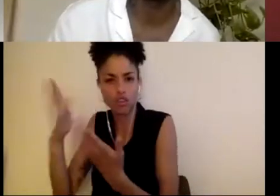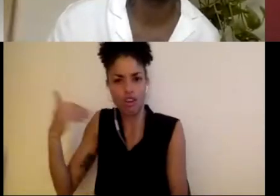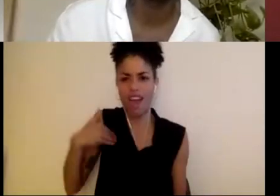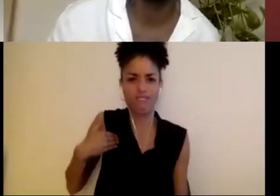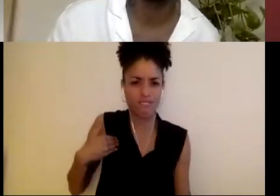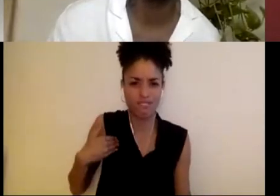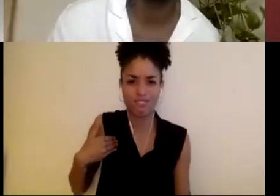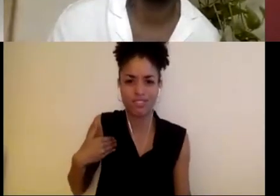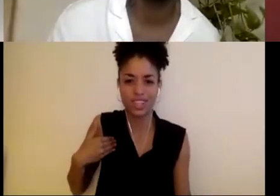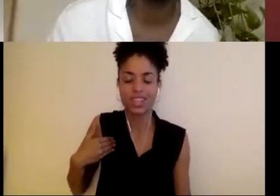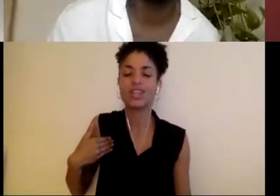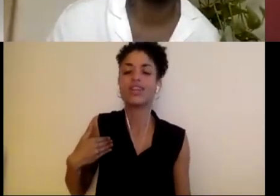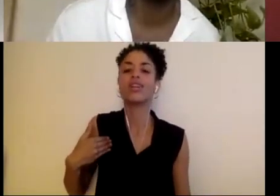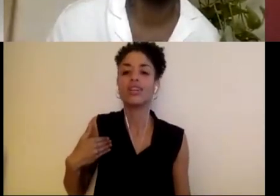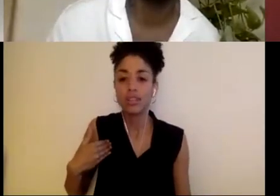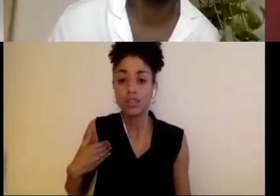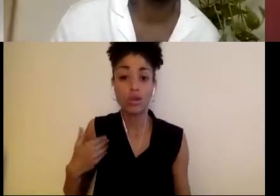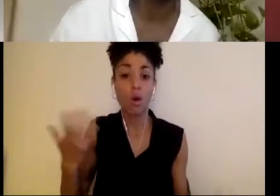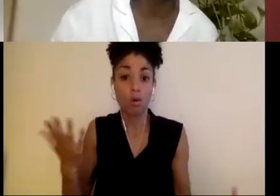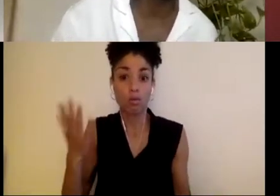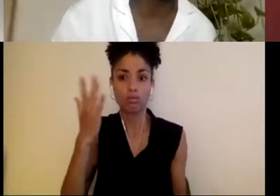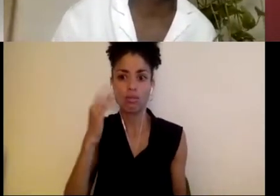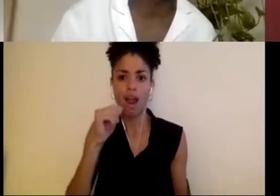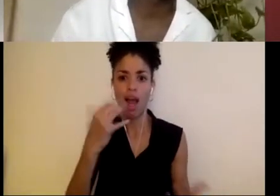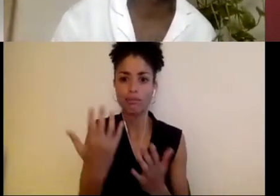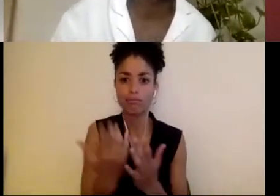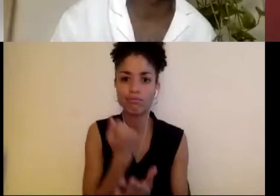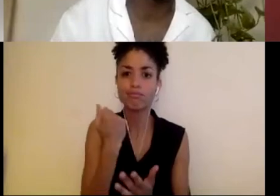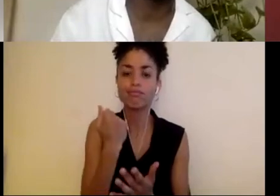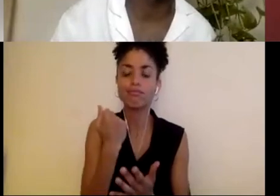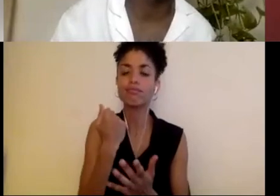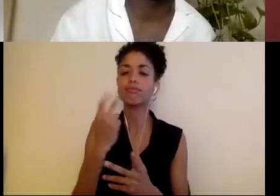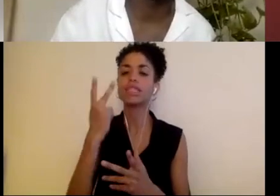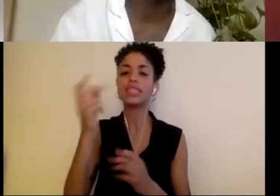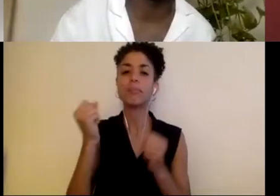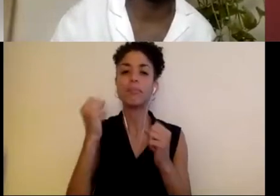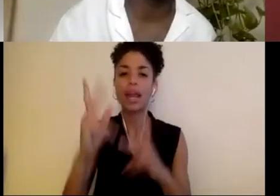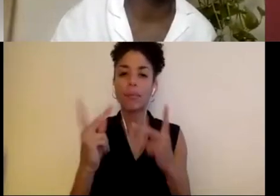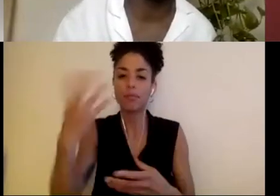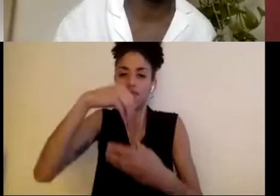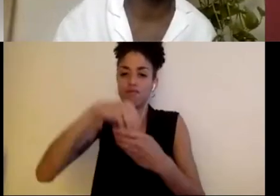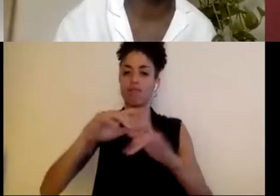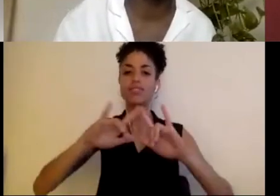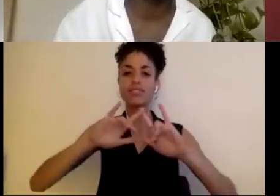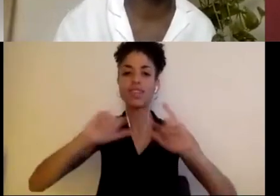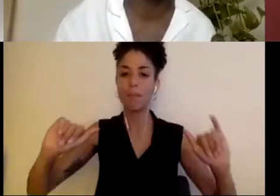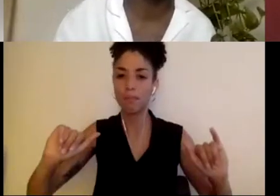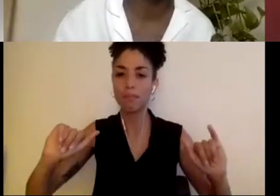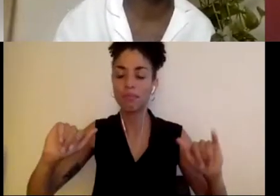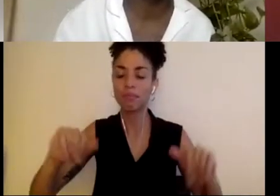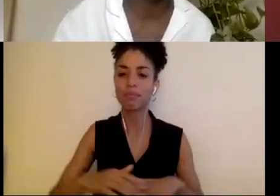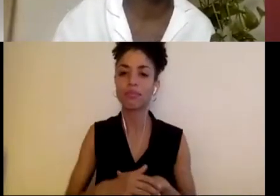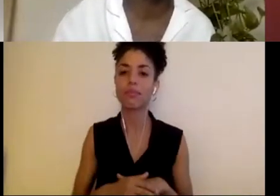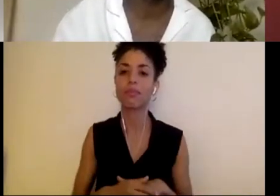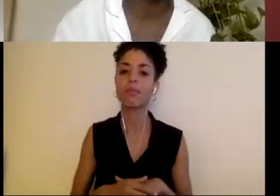So that would be something I would love to see moving forward in the landscape of arts in general.